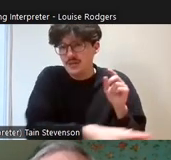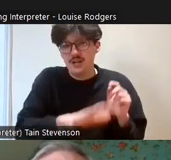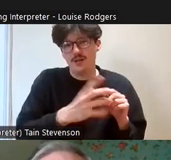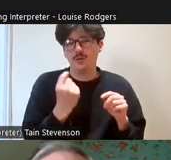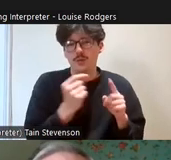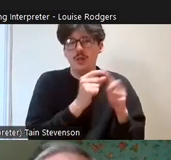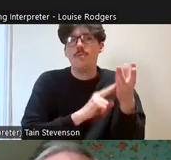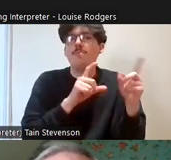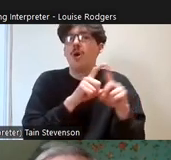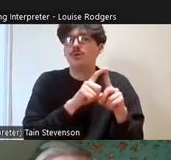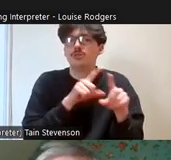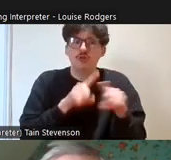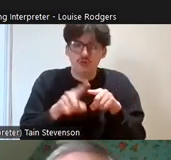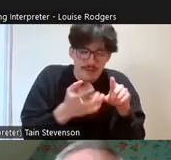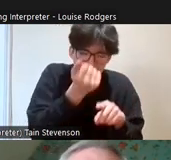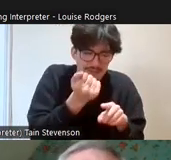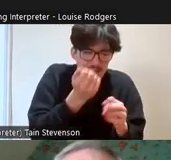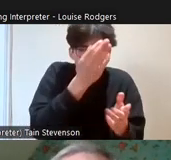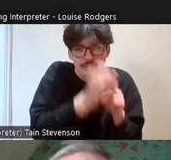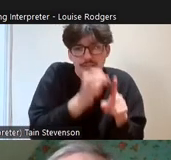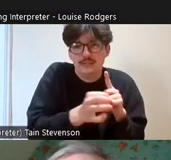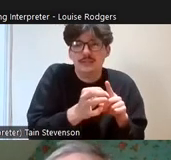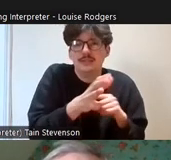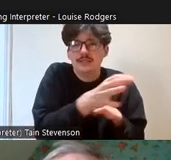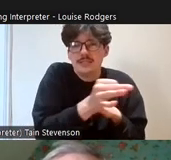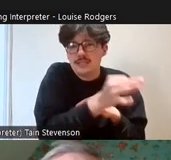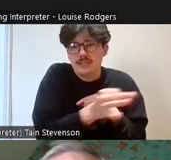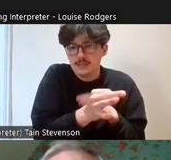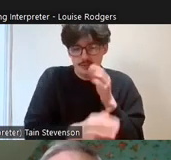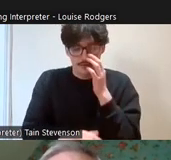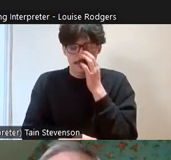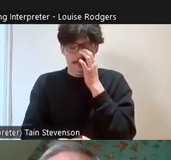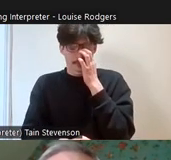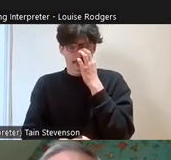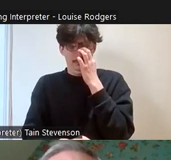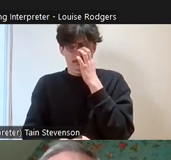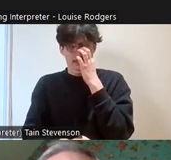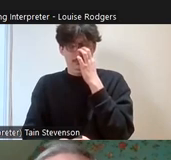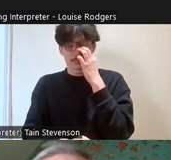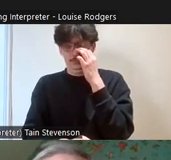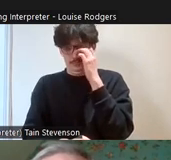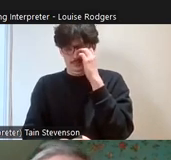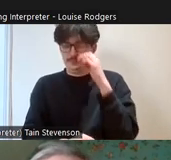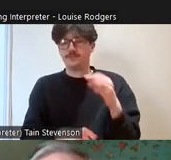and you know, there's other projects where we're involving people who might have health issues,